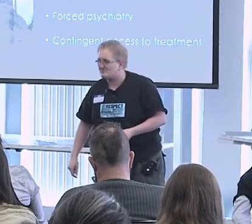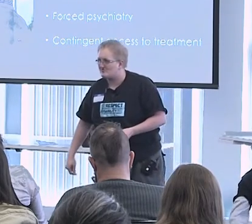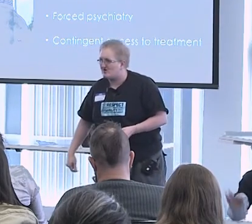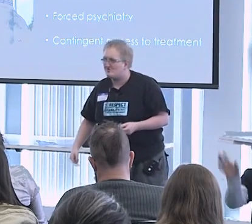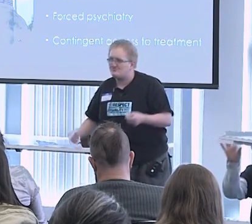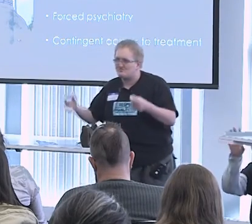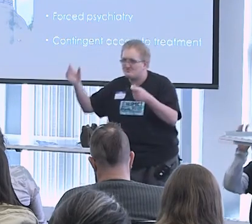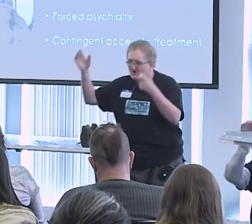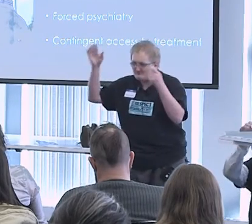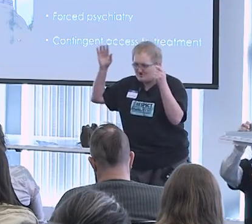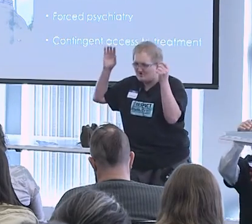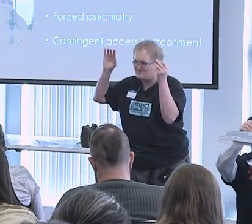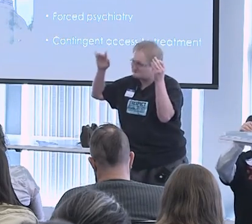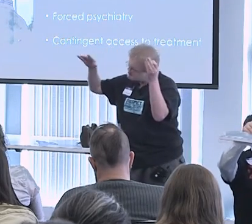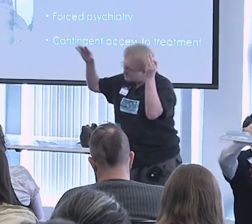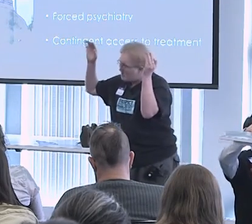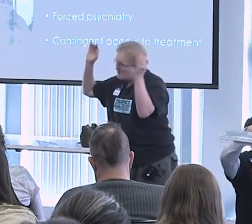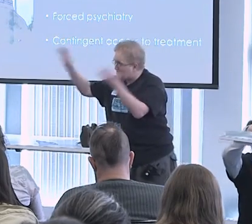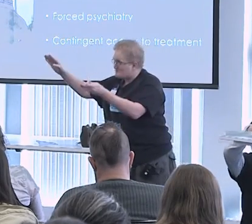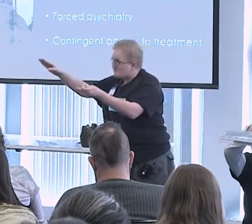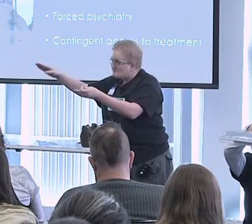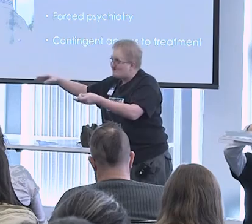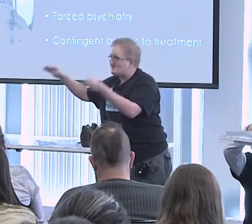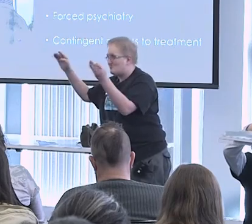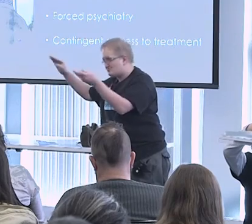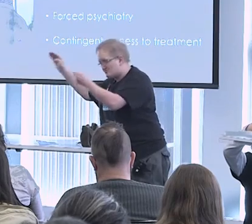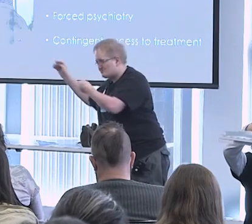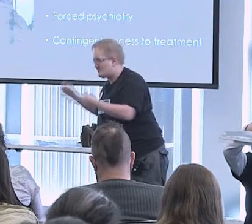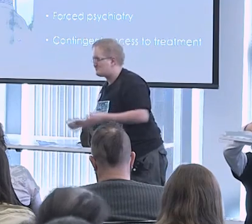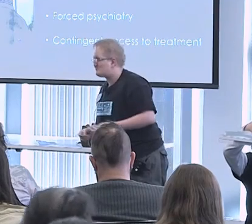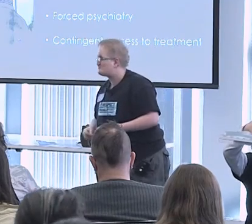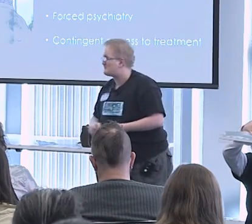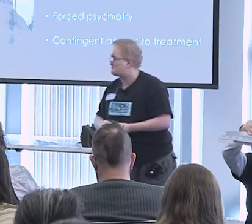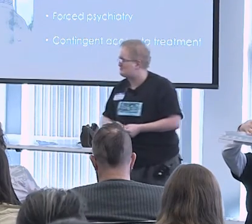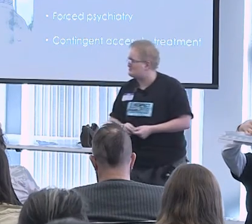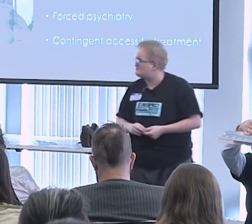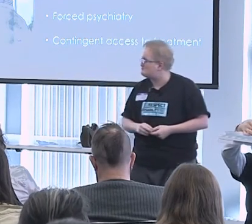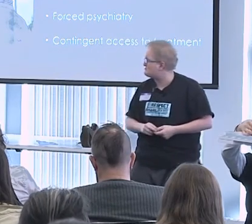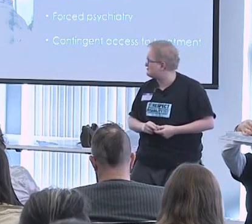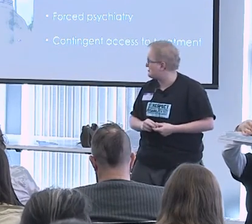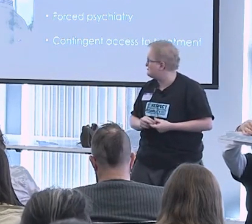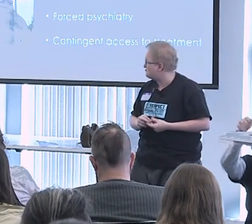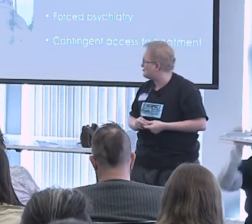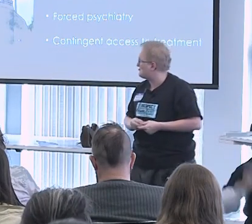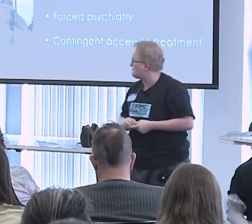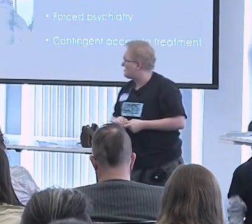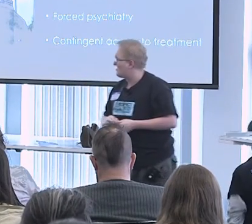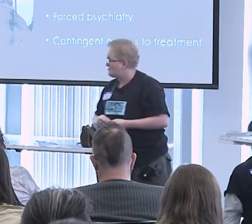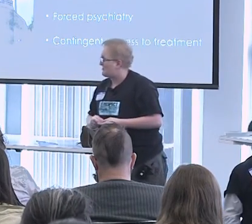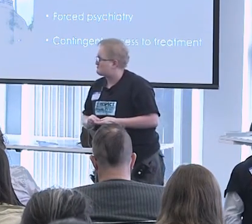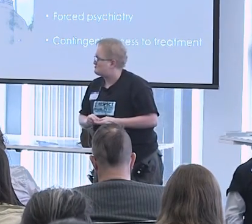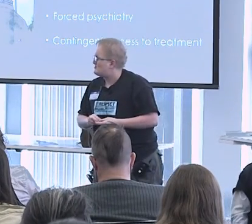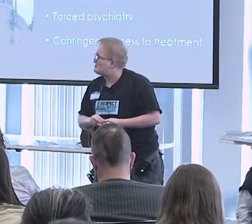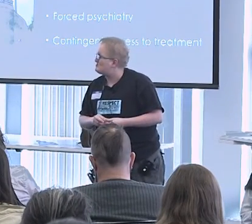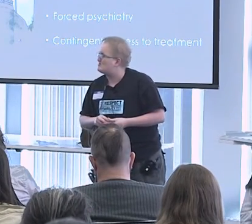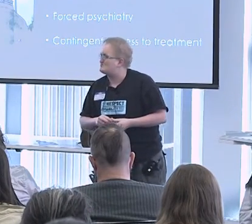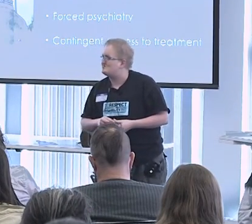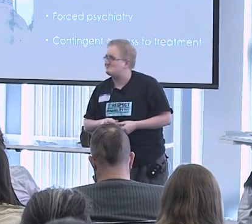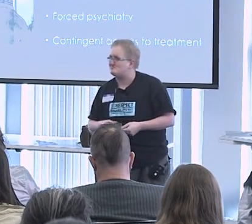who are participating or forced to participate. For instance one form that's particularly egregious